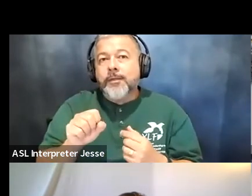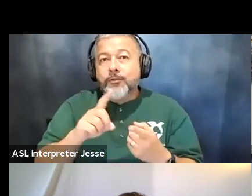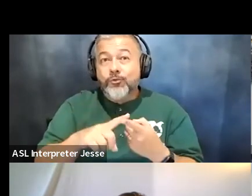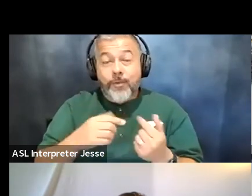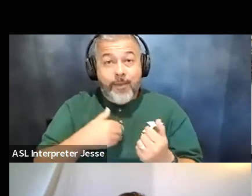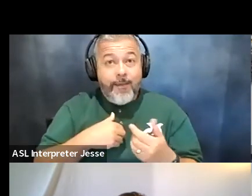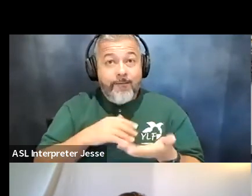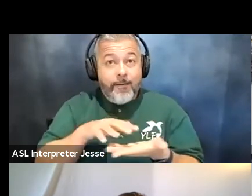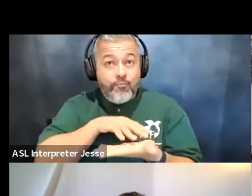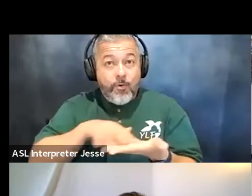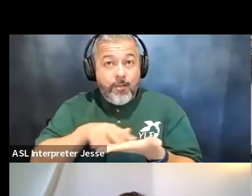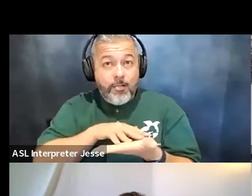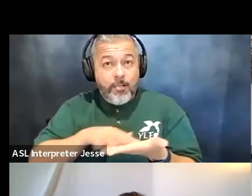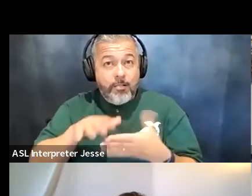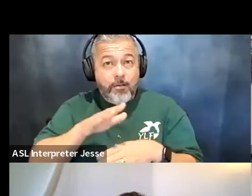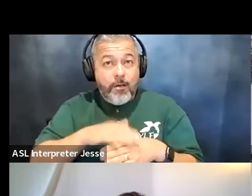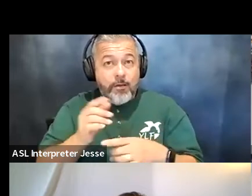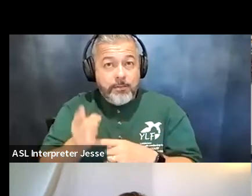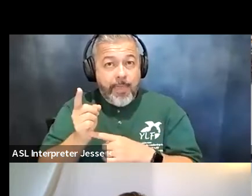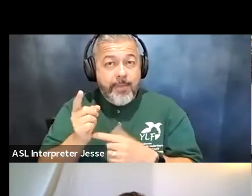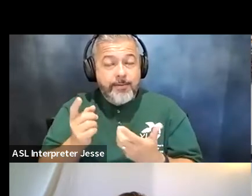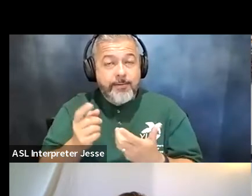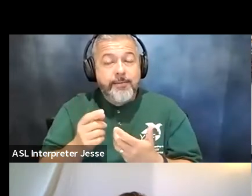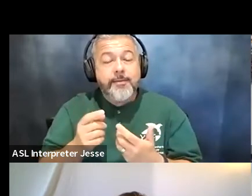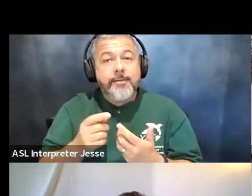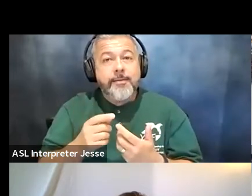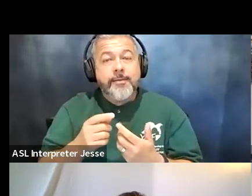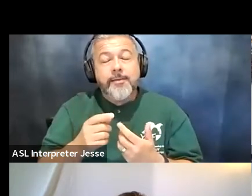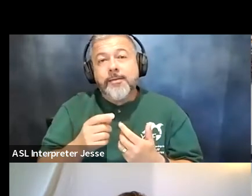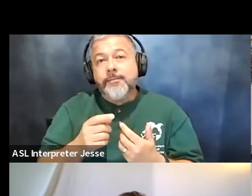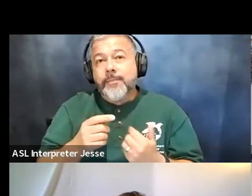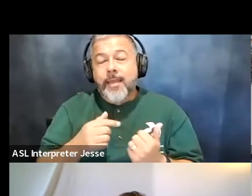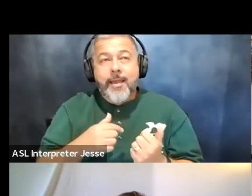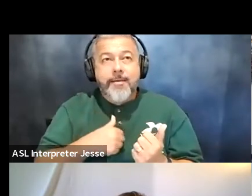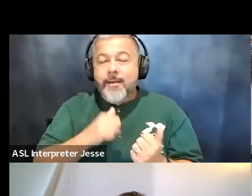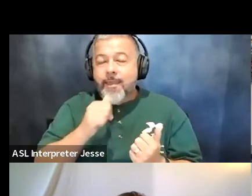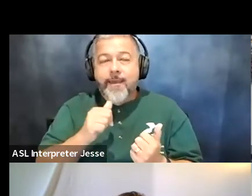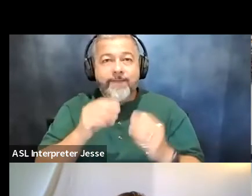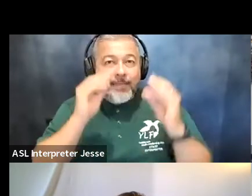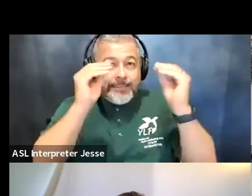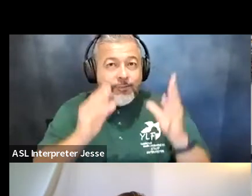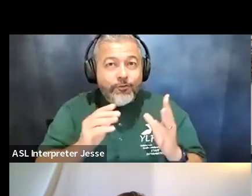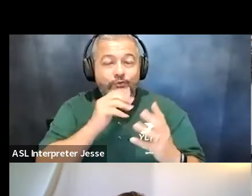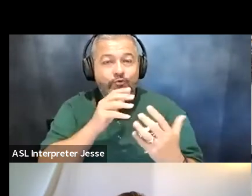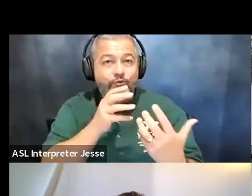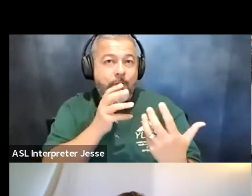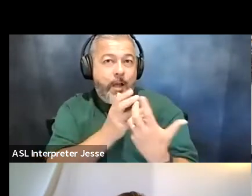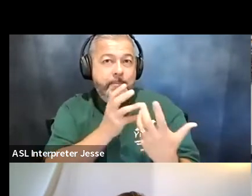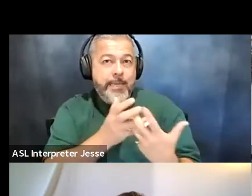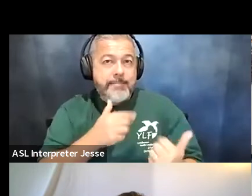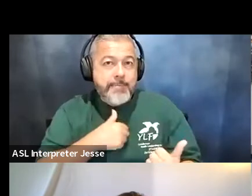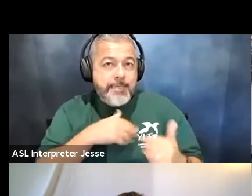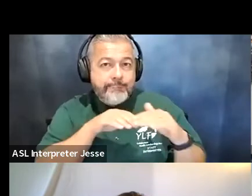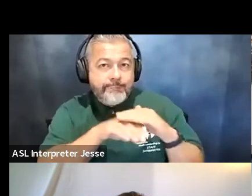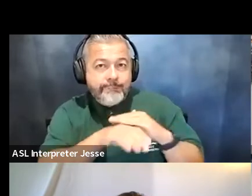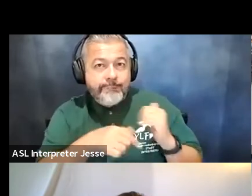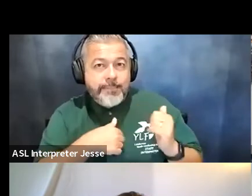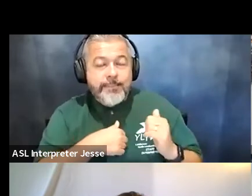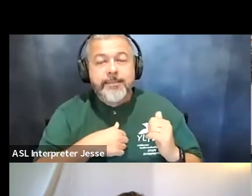demand um i didn't have um accommodating teachers at one point and you know and that's and so um